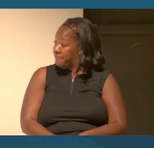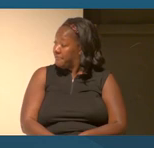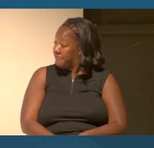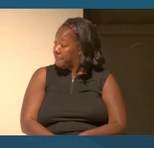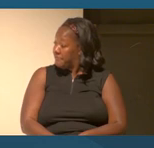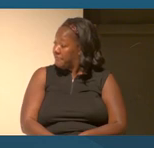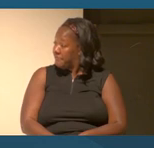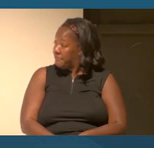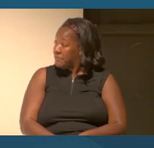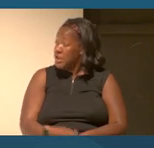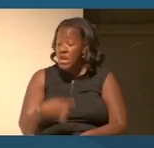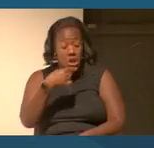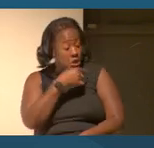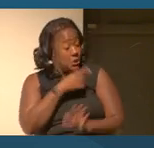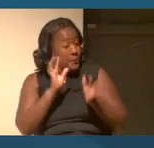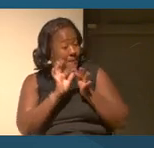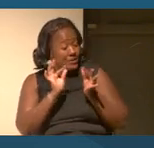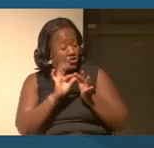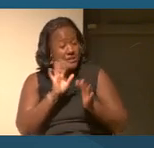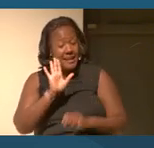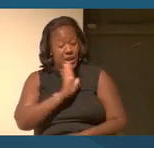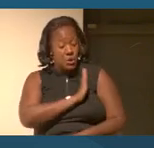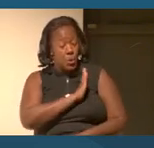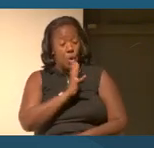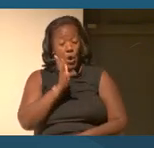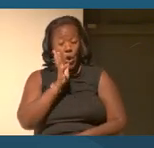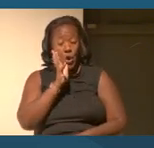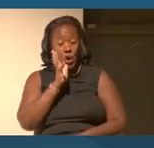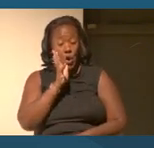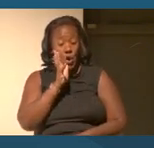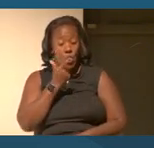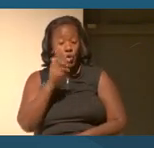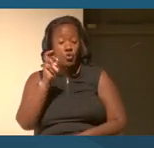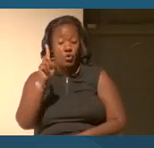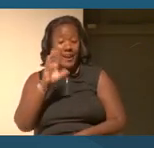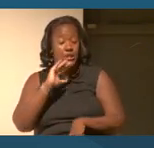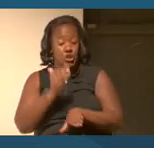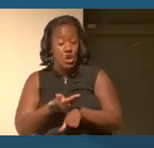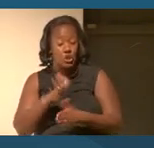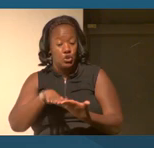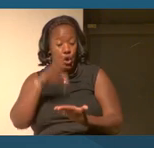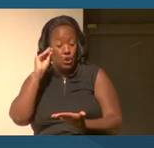granddaughters are learning history in a different way than you learned history.